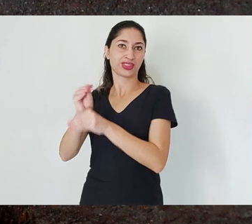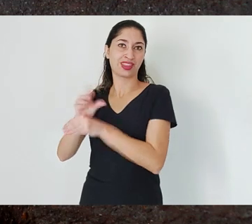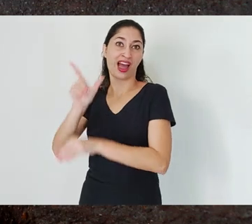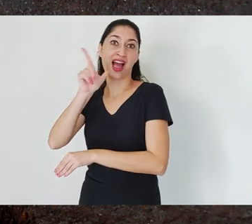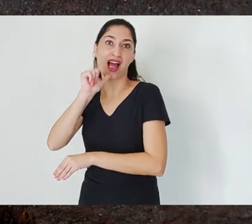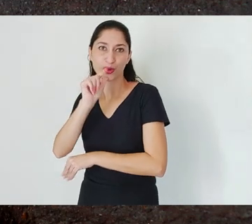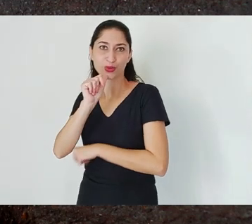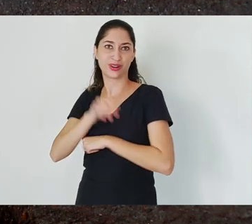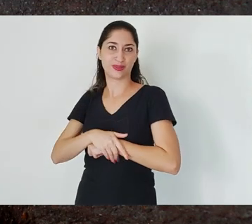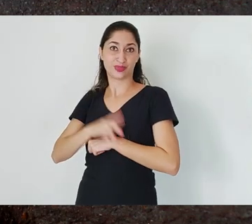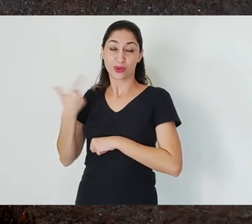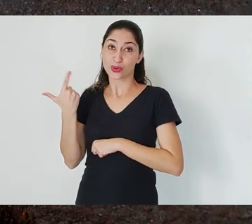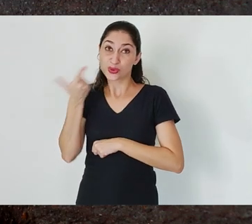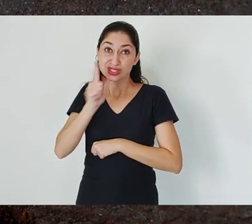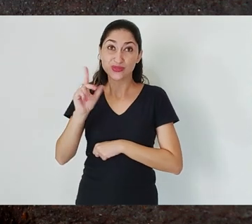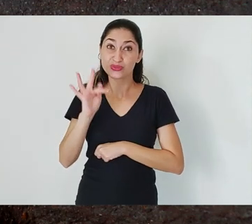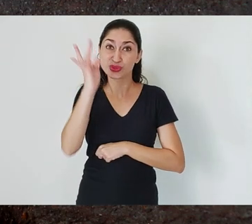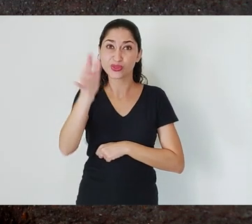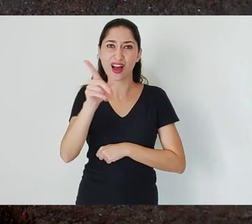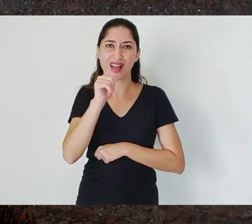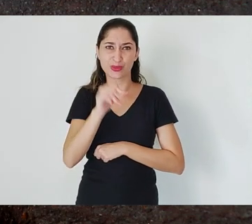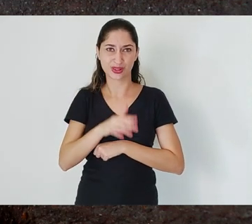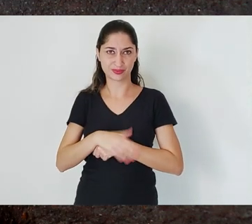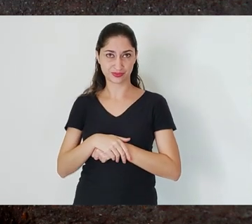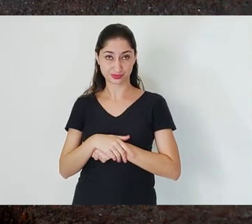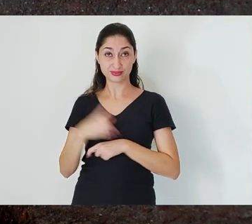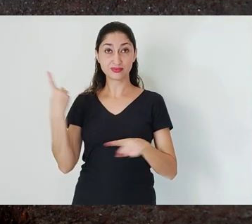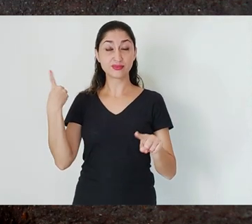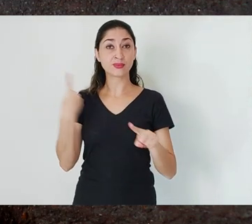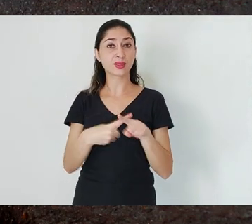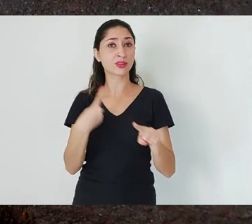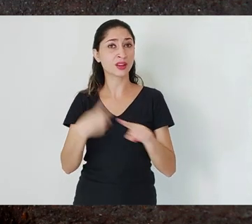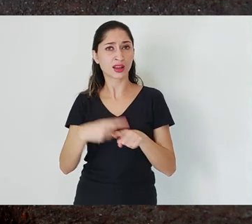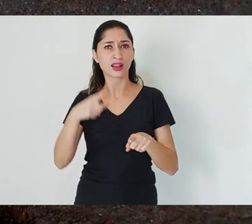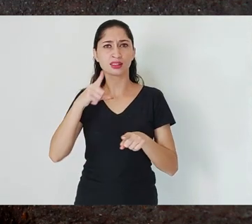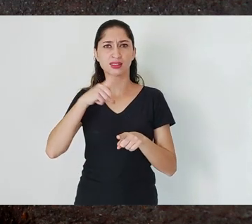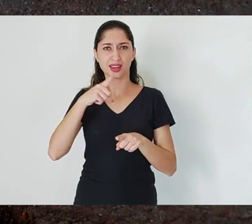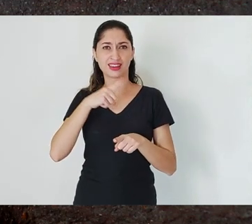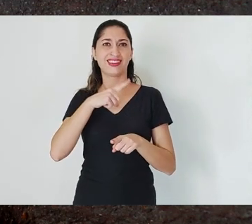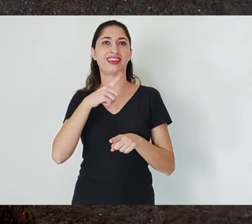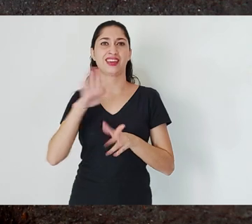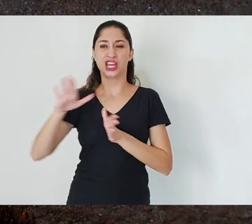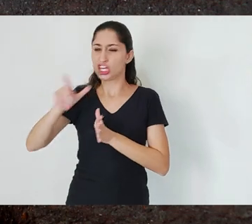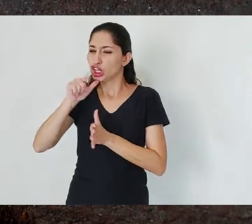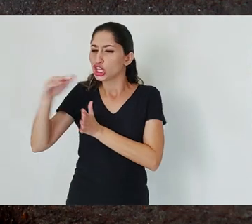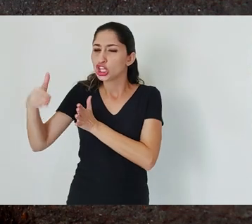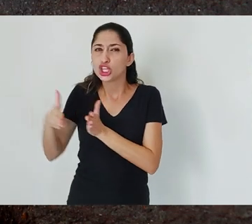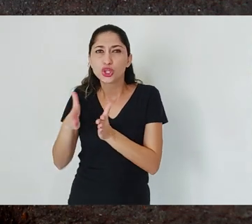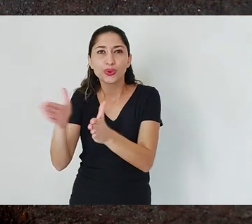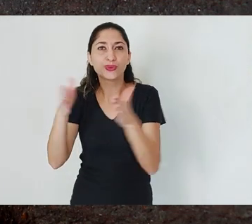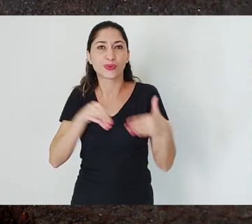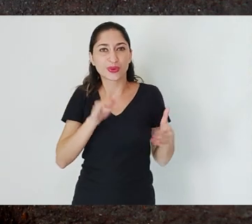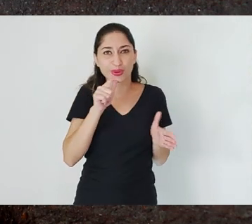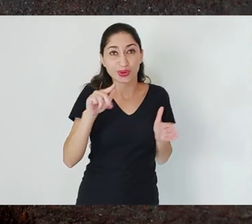between the Basin of the Velhas River, a tributary of the São Francisco River, and the basin of Piracicaba River,